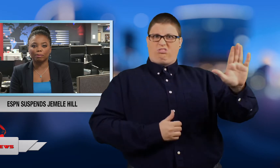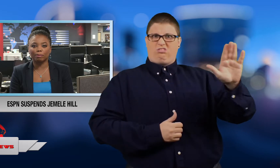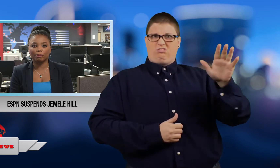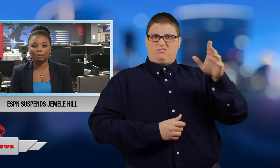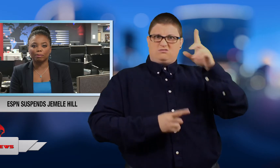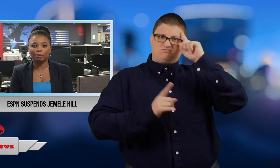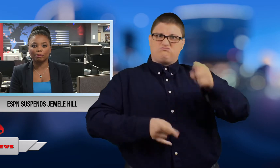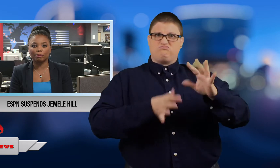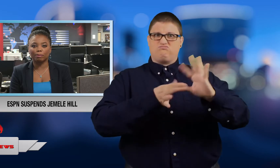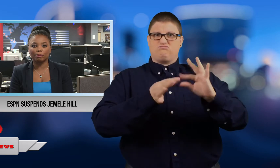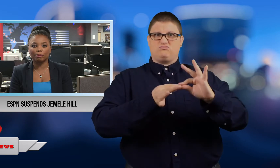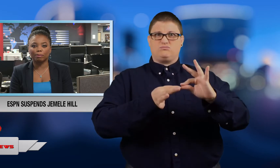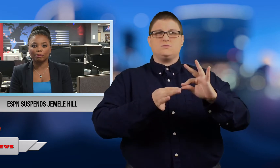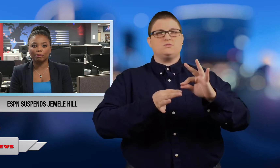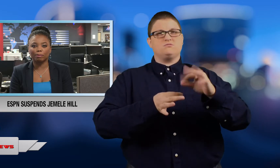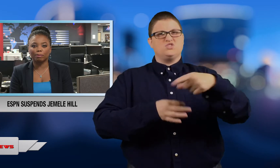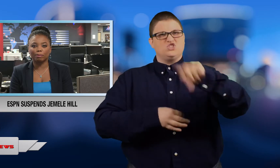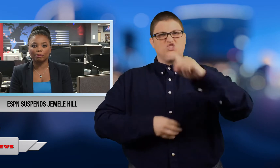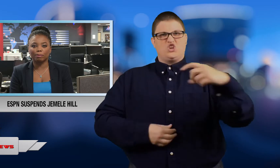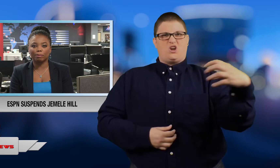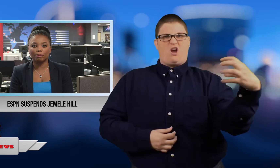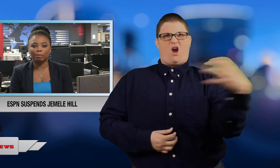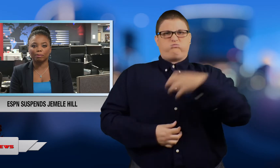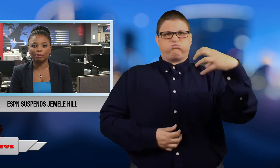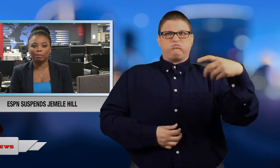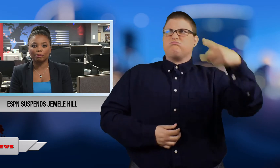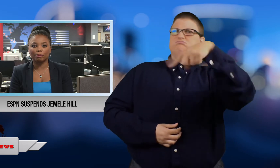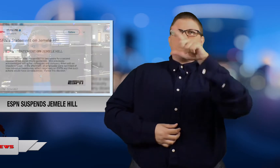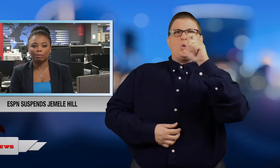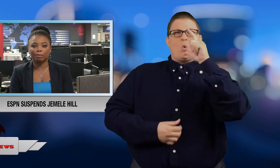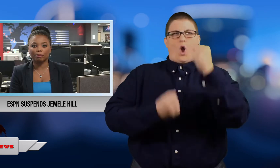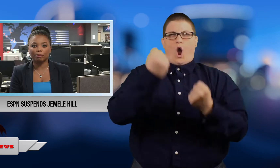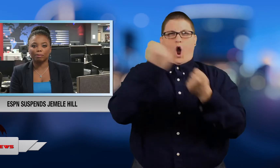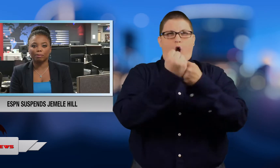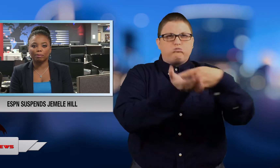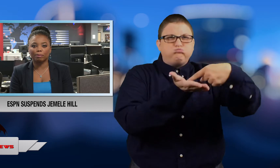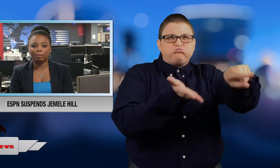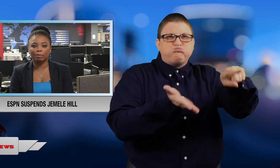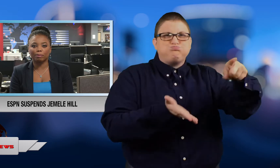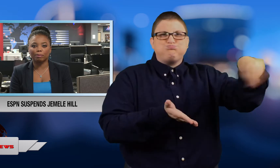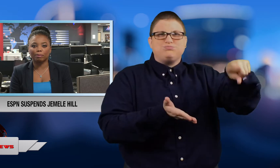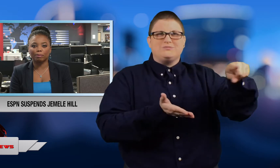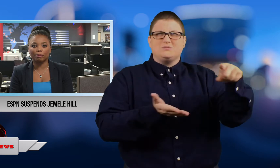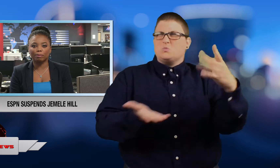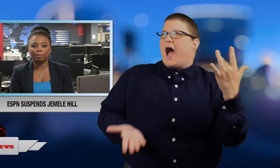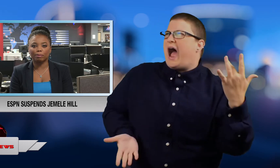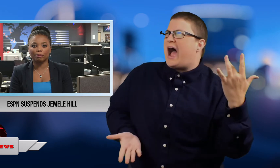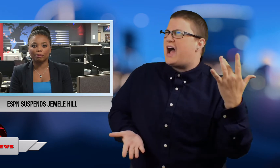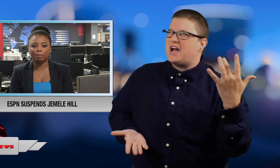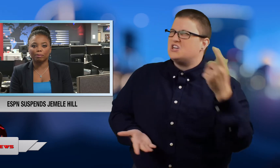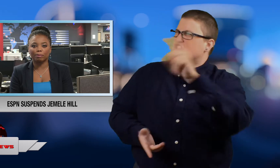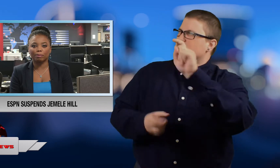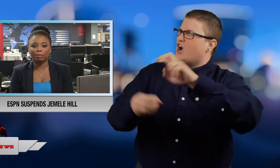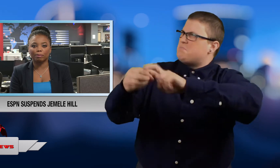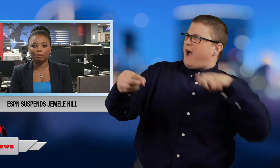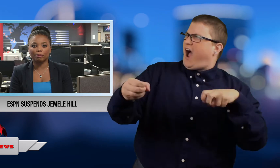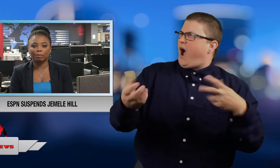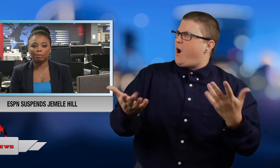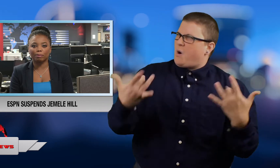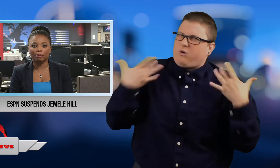to put pressure on his advertisers.